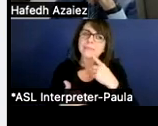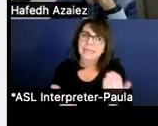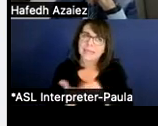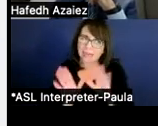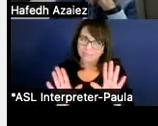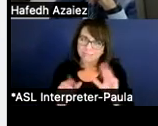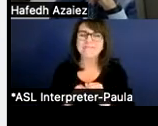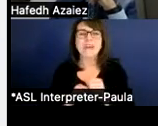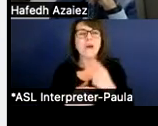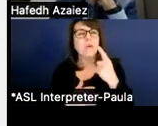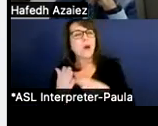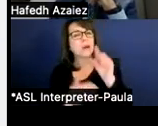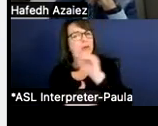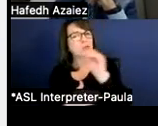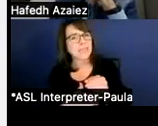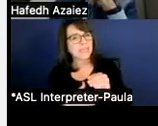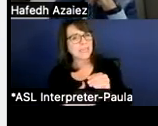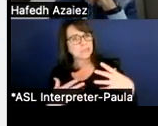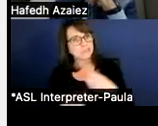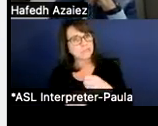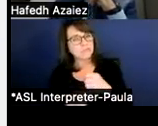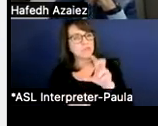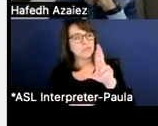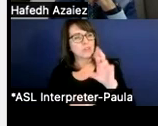What percentage is recapture of the overall ISD budget?